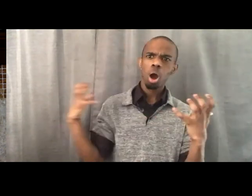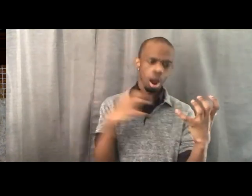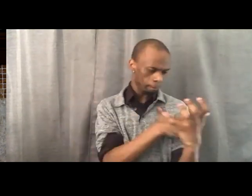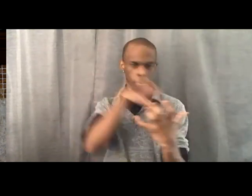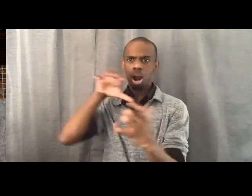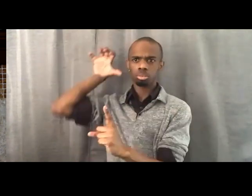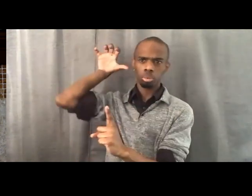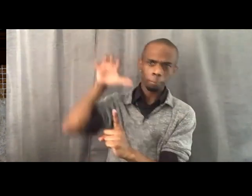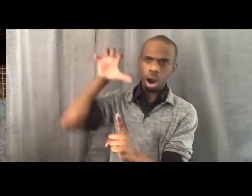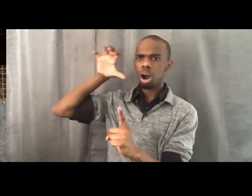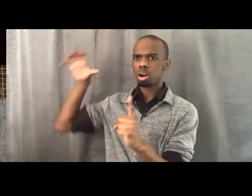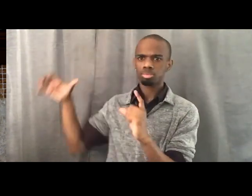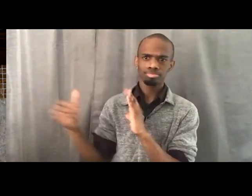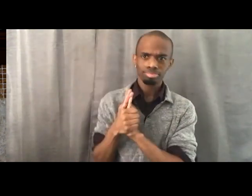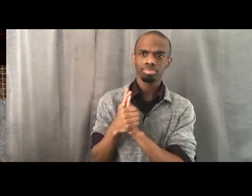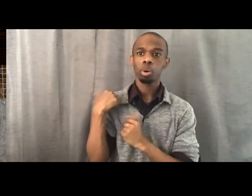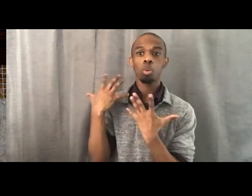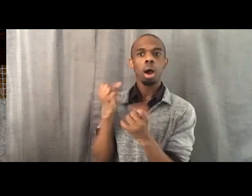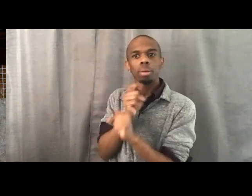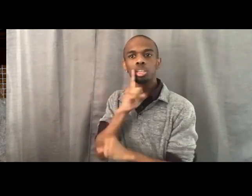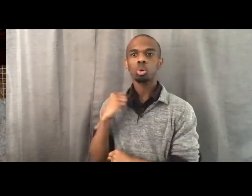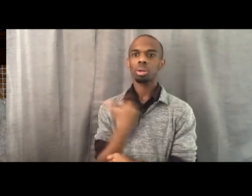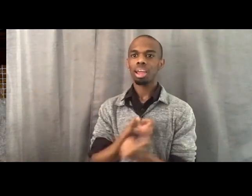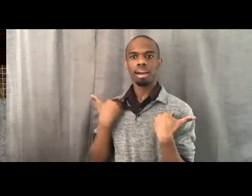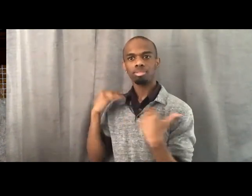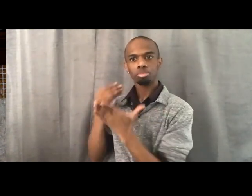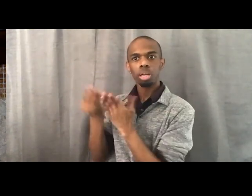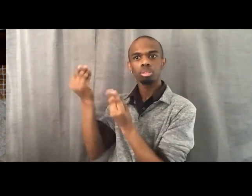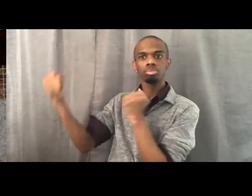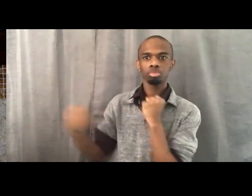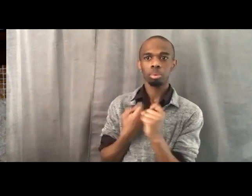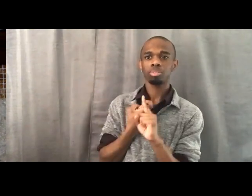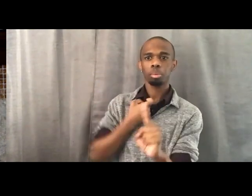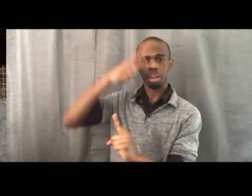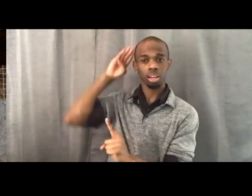that Black communities receive funding through Black-led organizations. And so People's Budget LA,